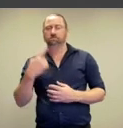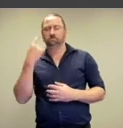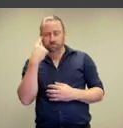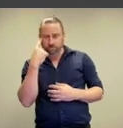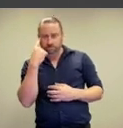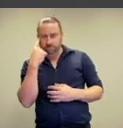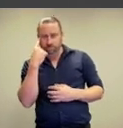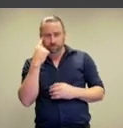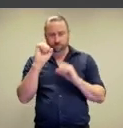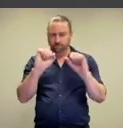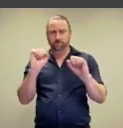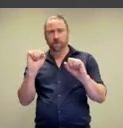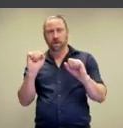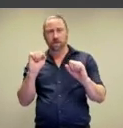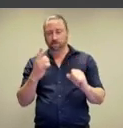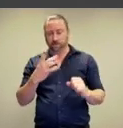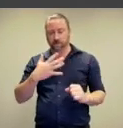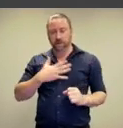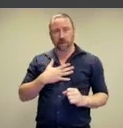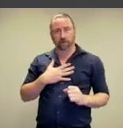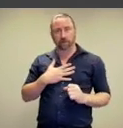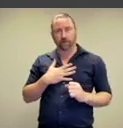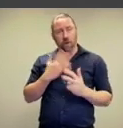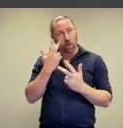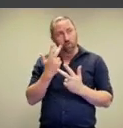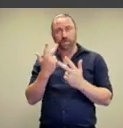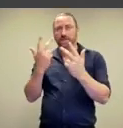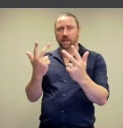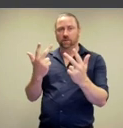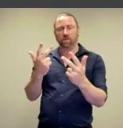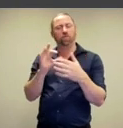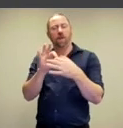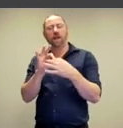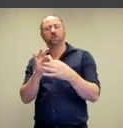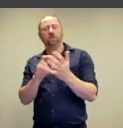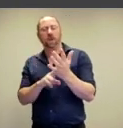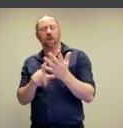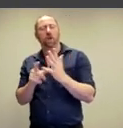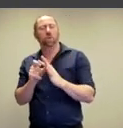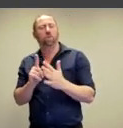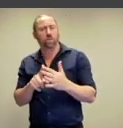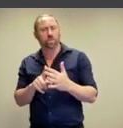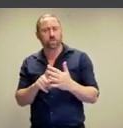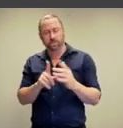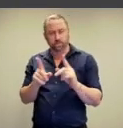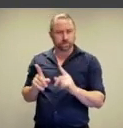helps us to think about self-representation